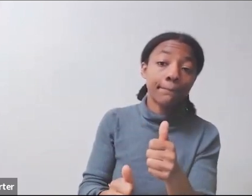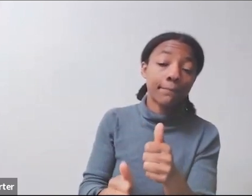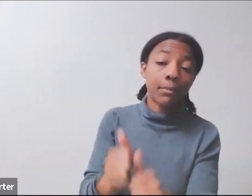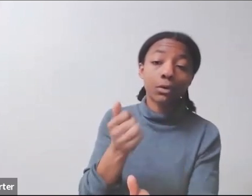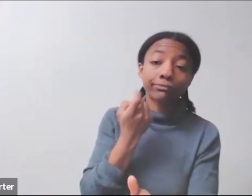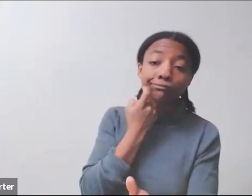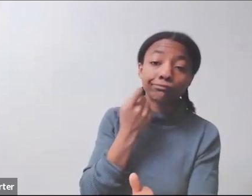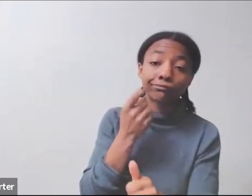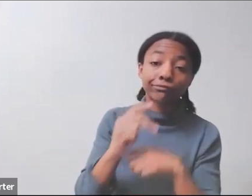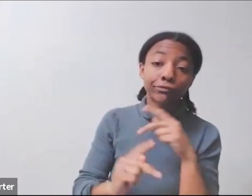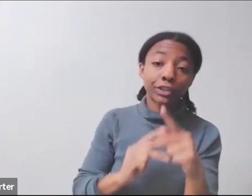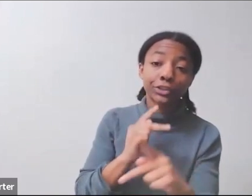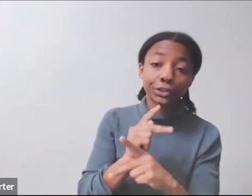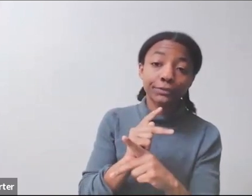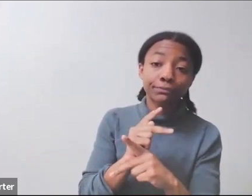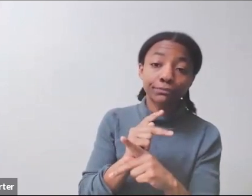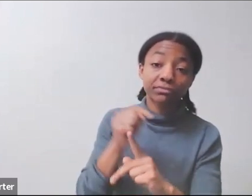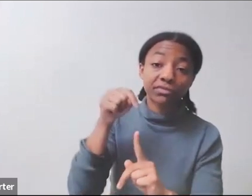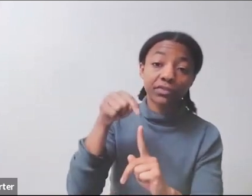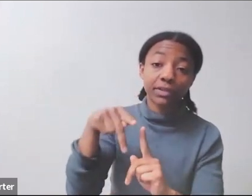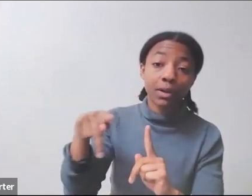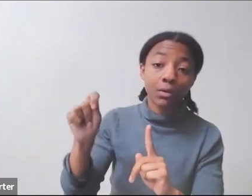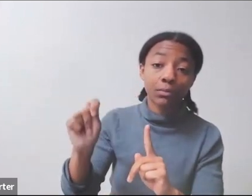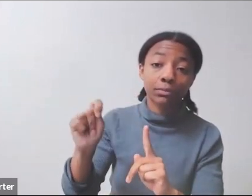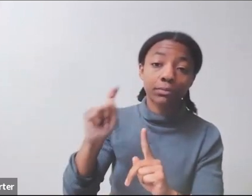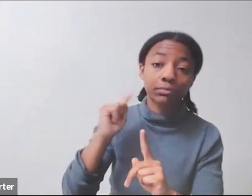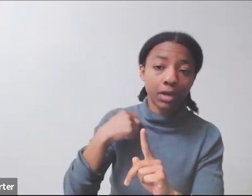I think you'll probably-- I will try to include the links.